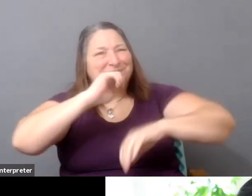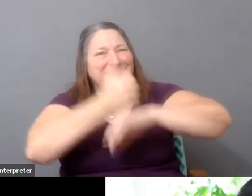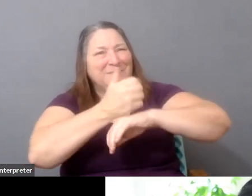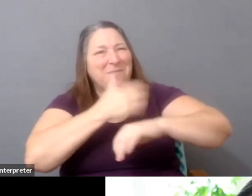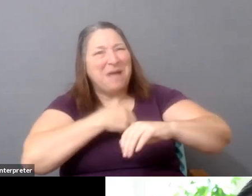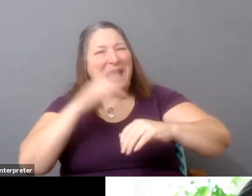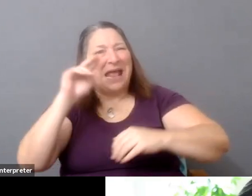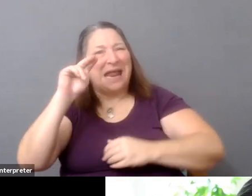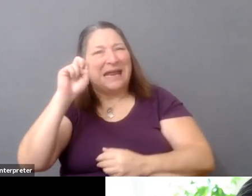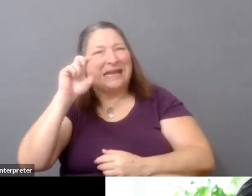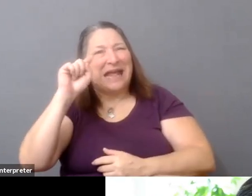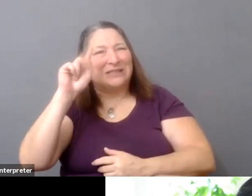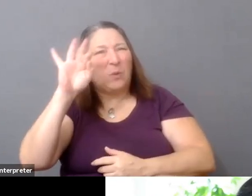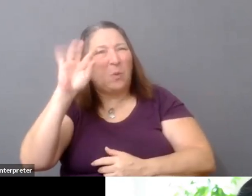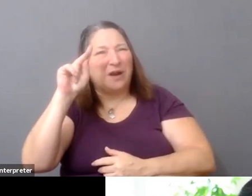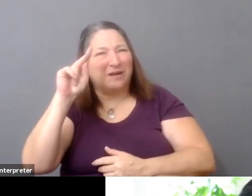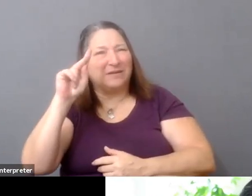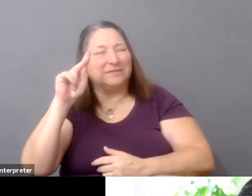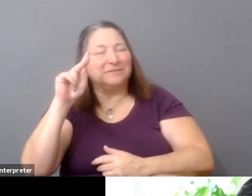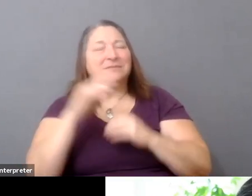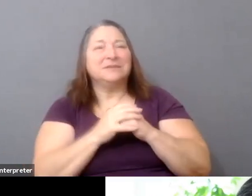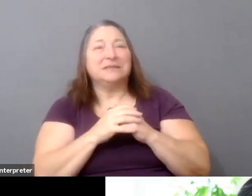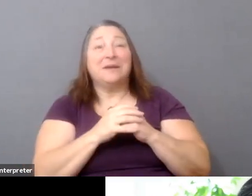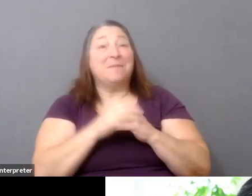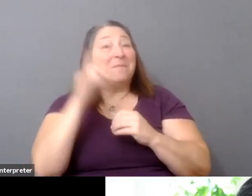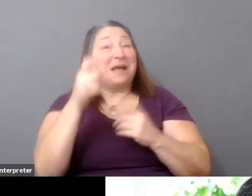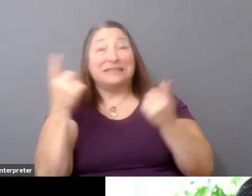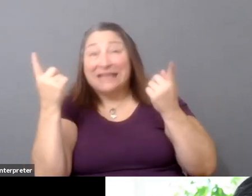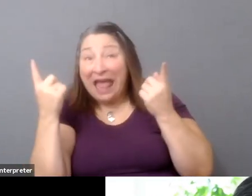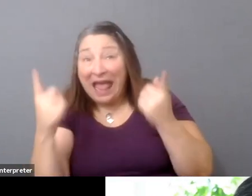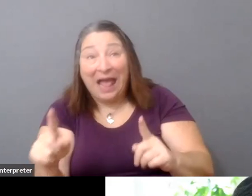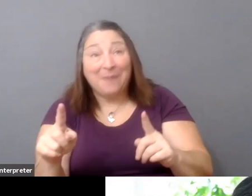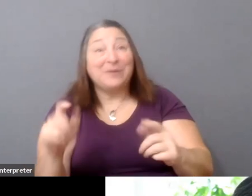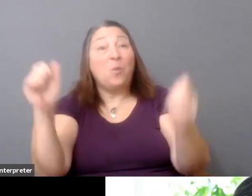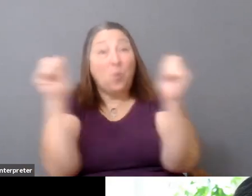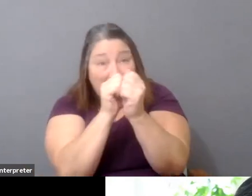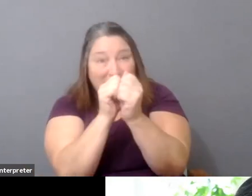in close association with the work that you want to do. Now, the other thing--